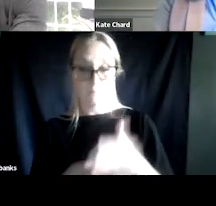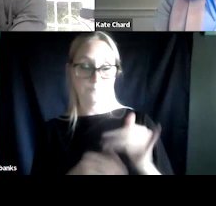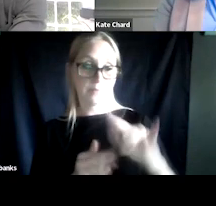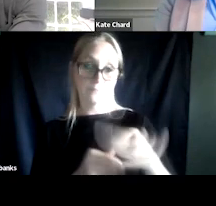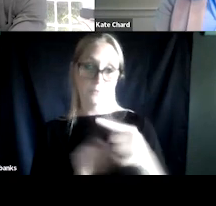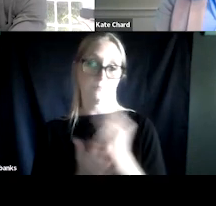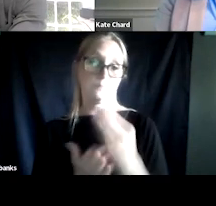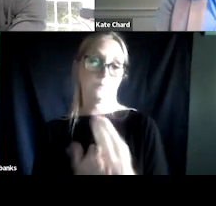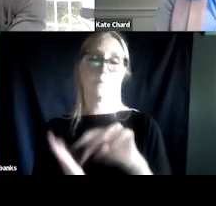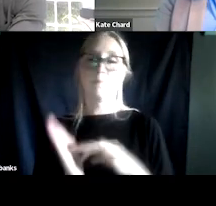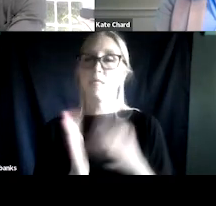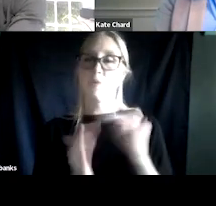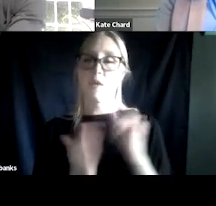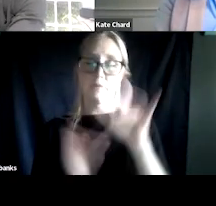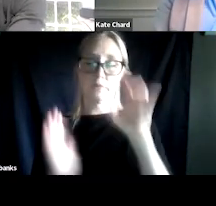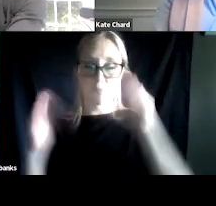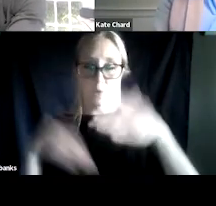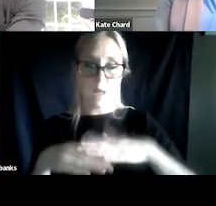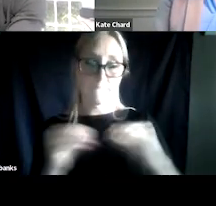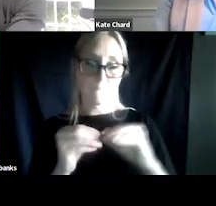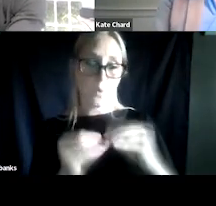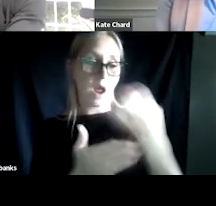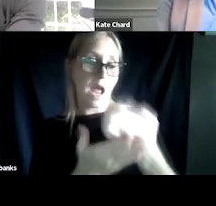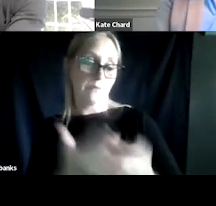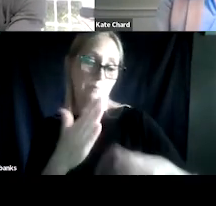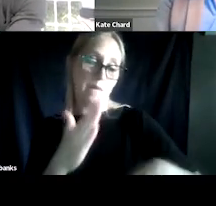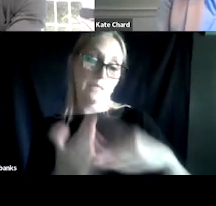more and more to these evidence-based therapies because they help reduce use